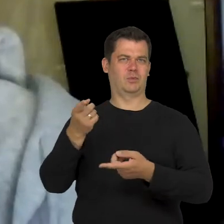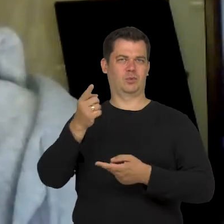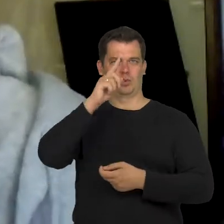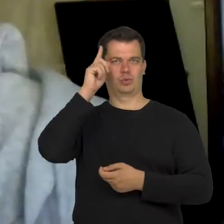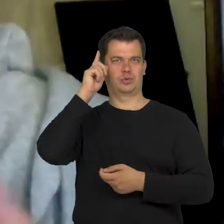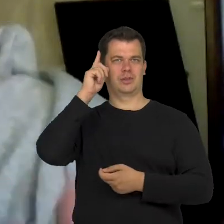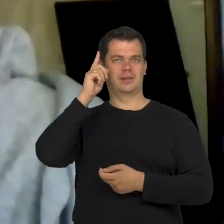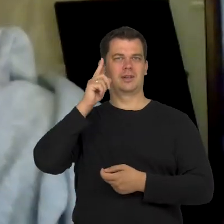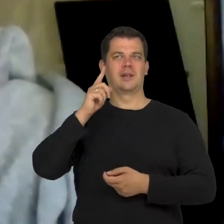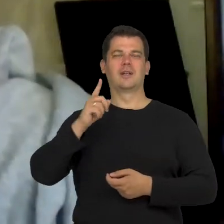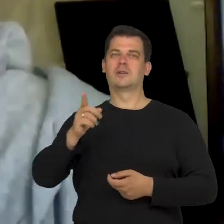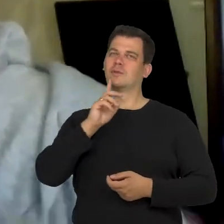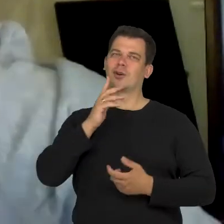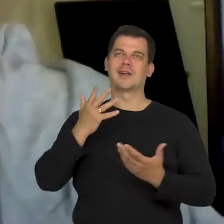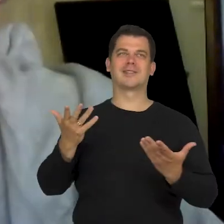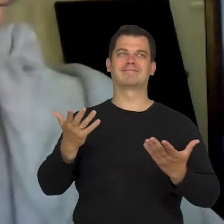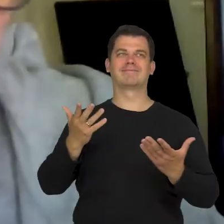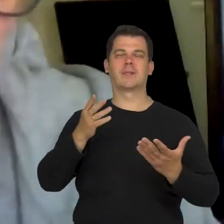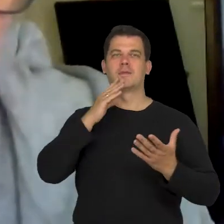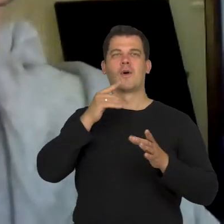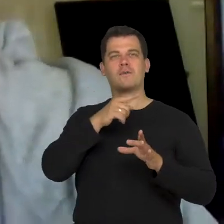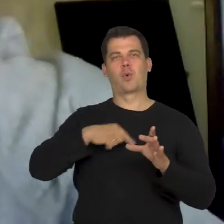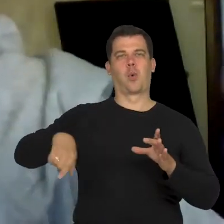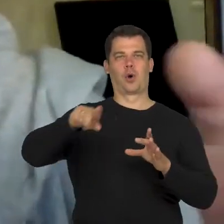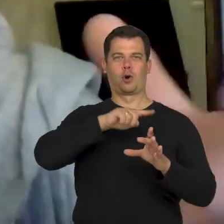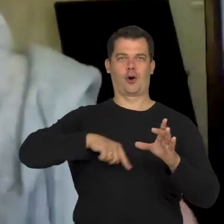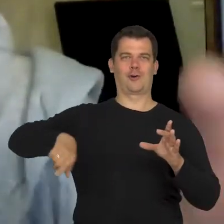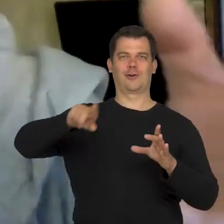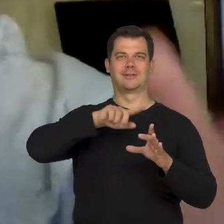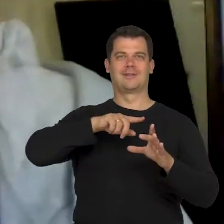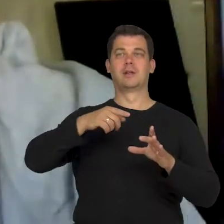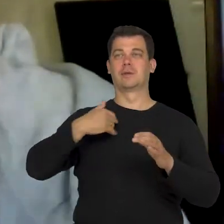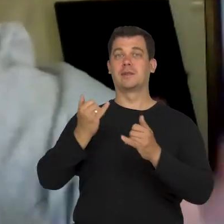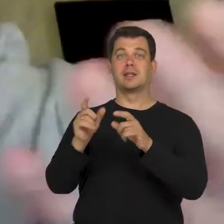It's a bit of a closed circle because these actors, people with acting potential,